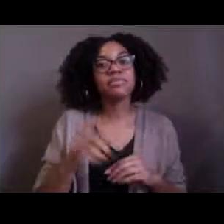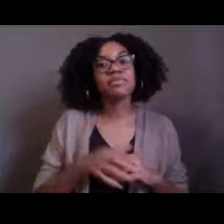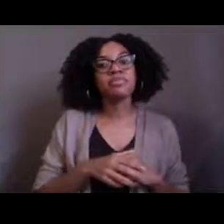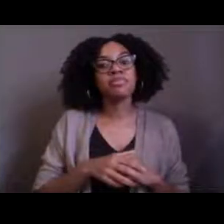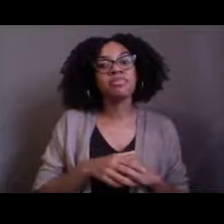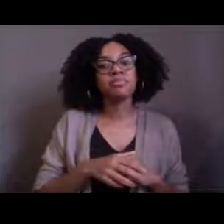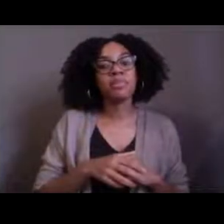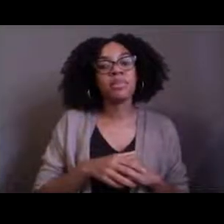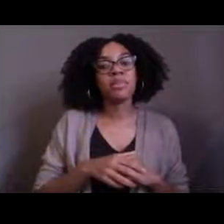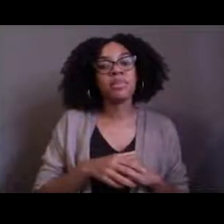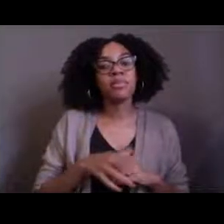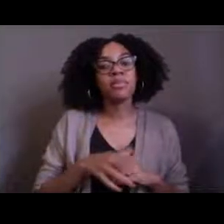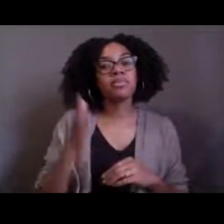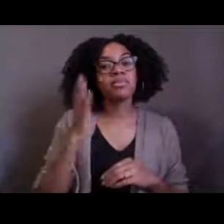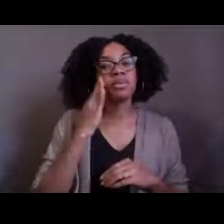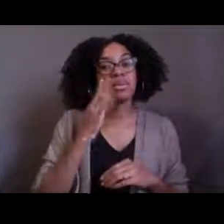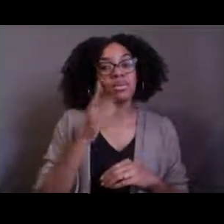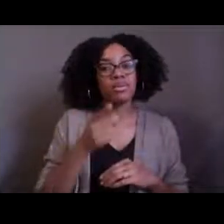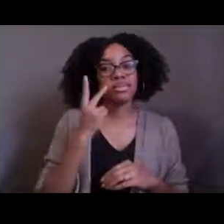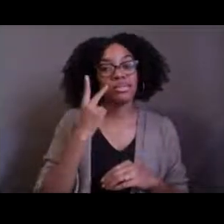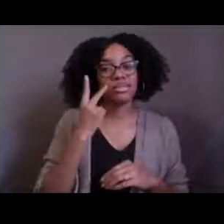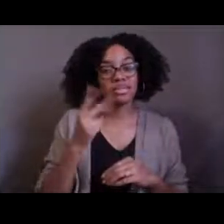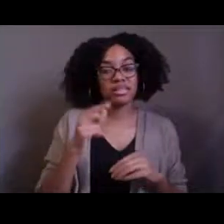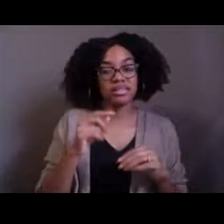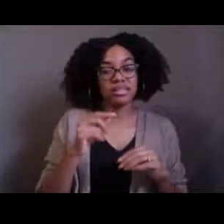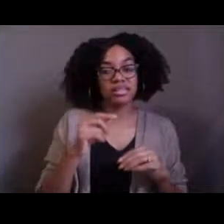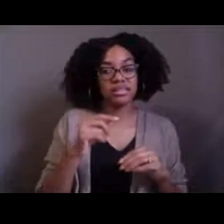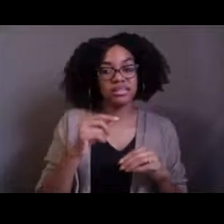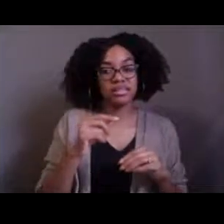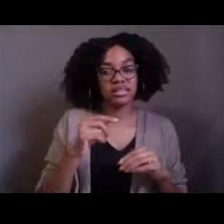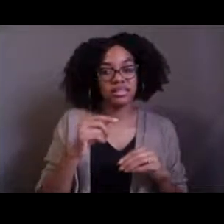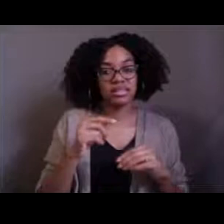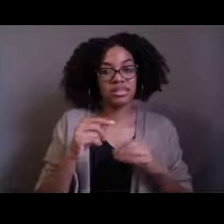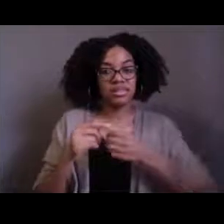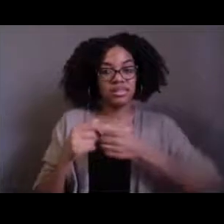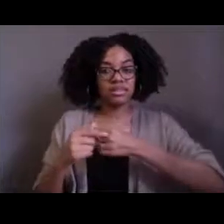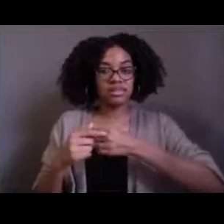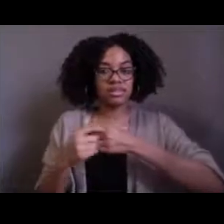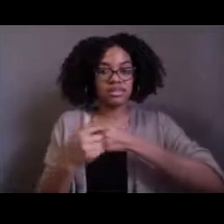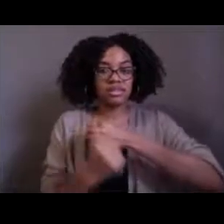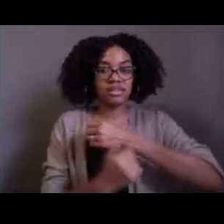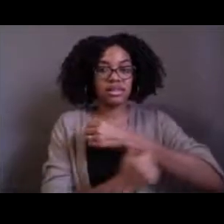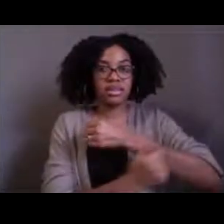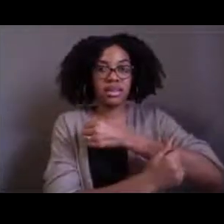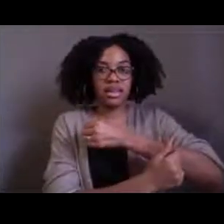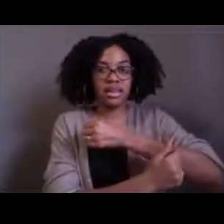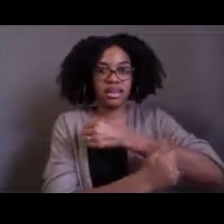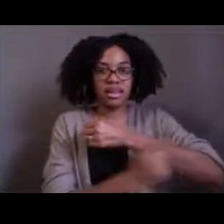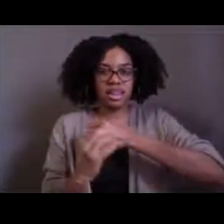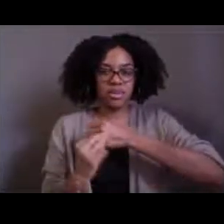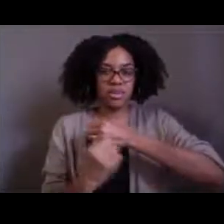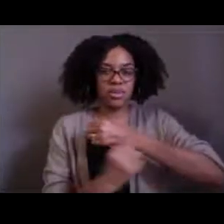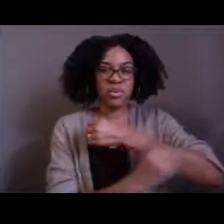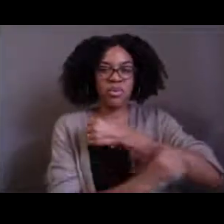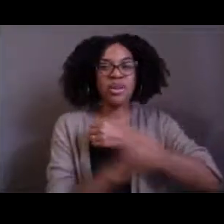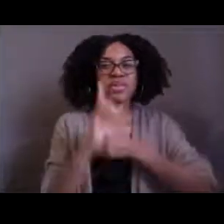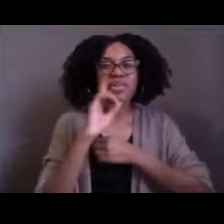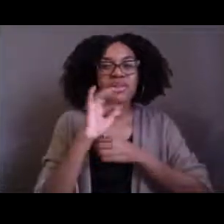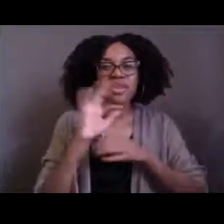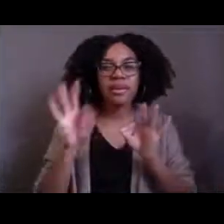their lateral line or their sensory organs kind of make them look like the fish has been stitched together, kind of like Frankenstein.